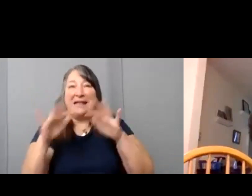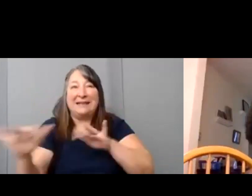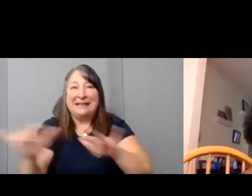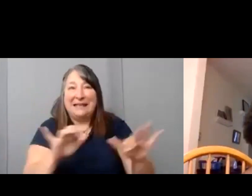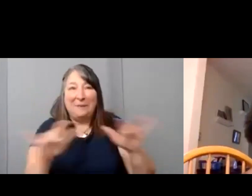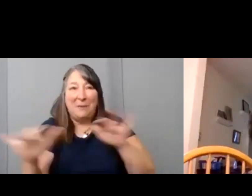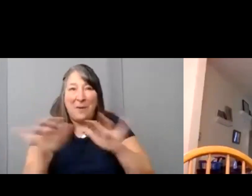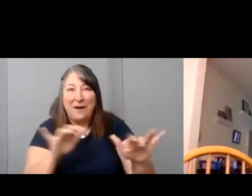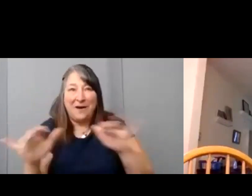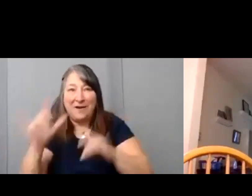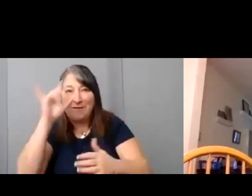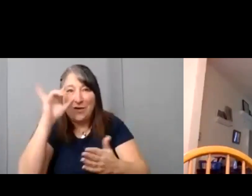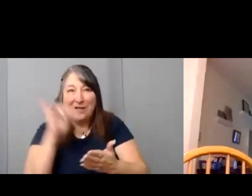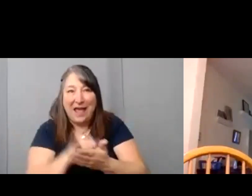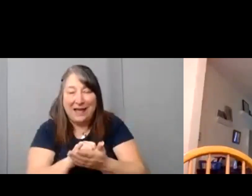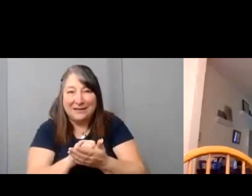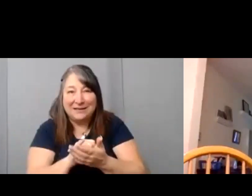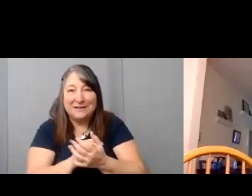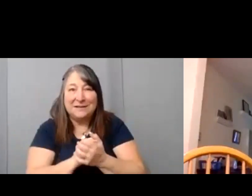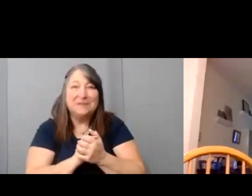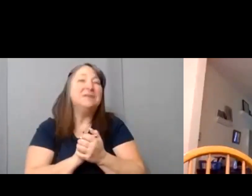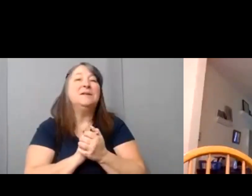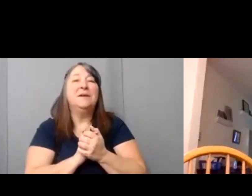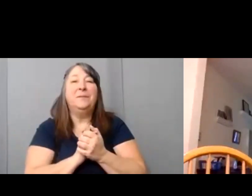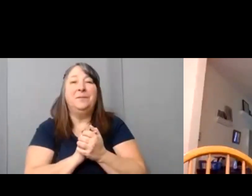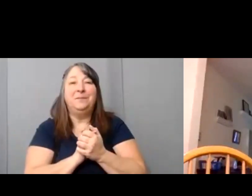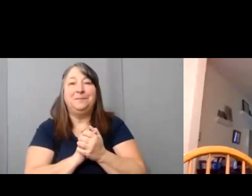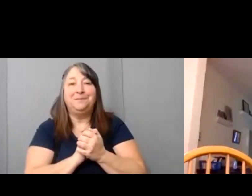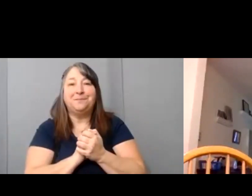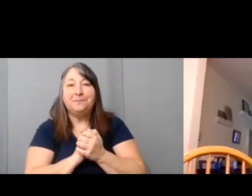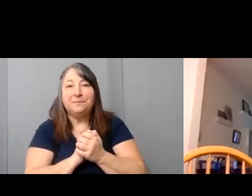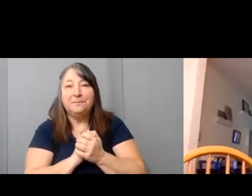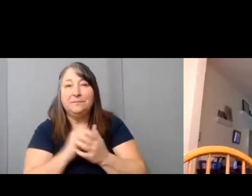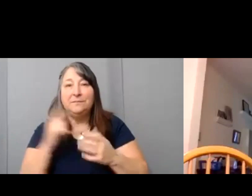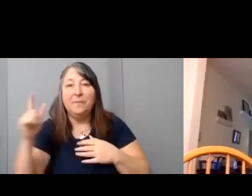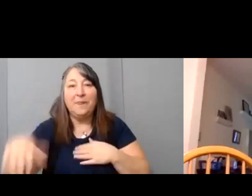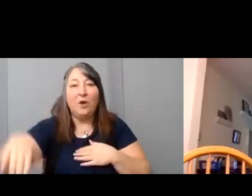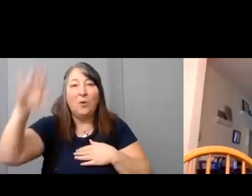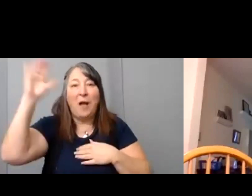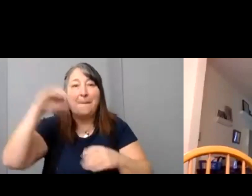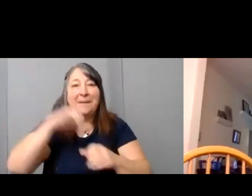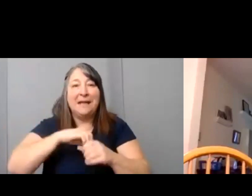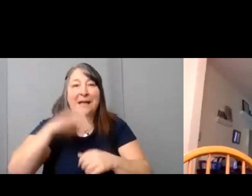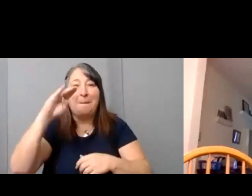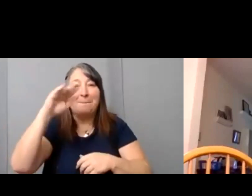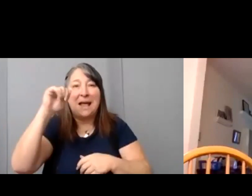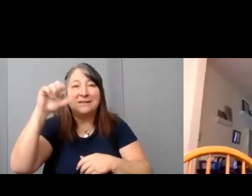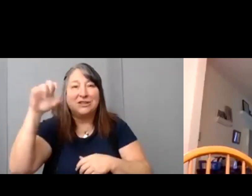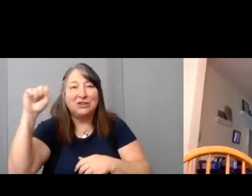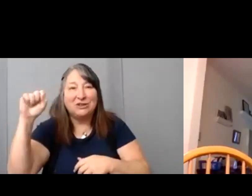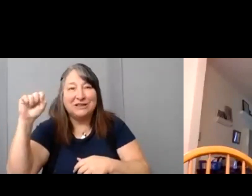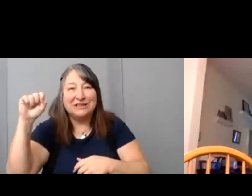Jennifer grew up in Andover, Massachusetts and now lives in Florida, where she stays busy